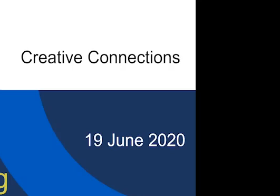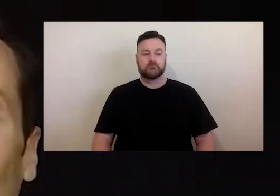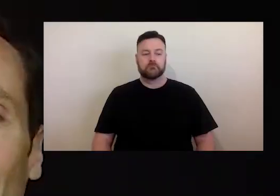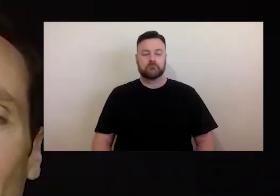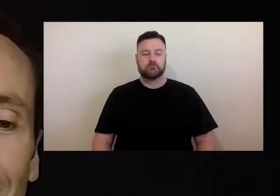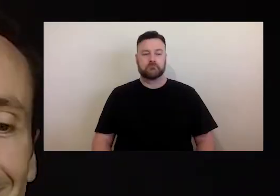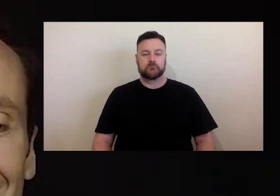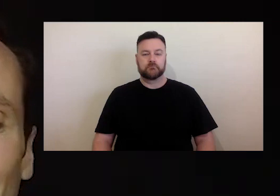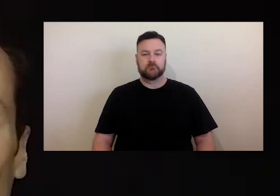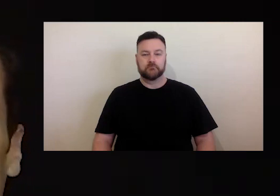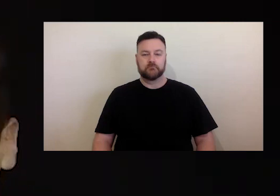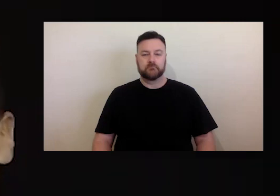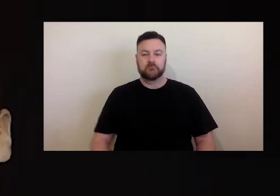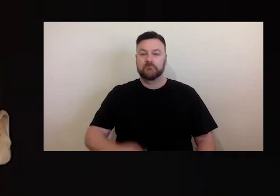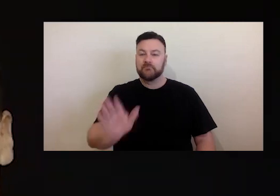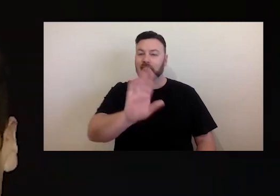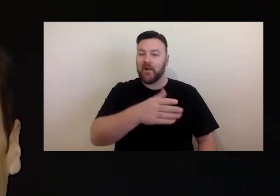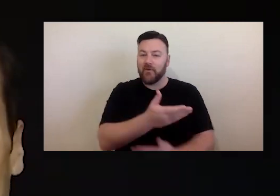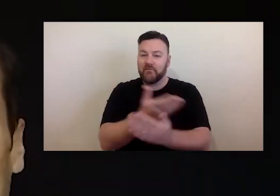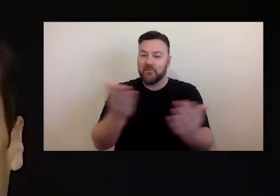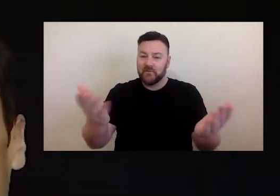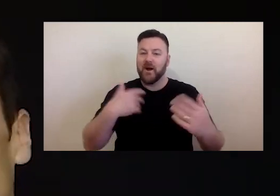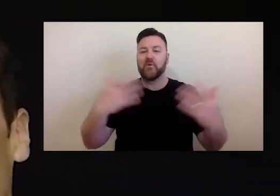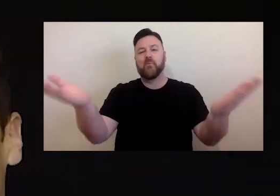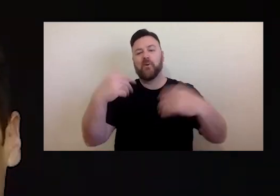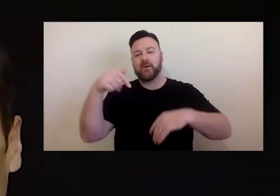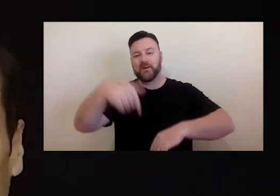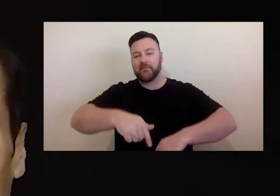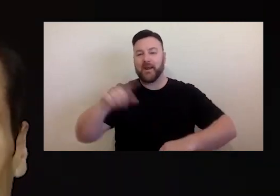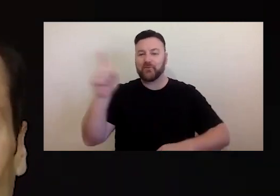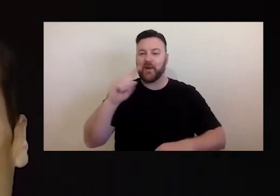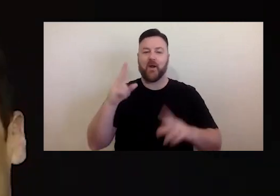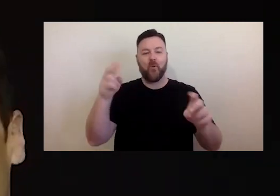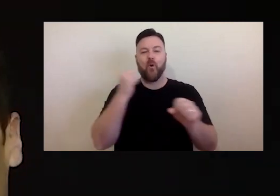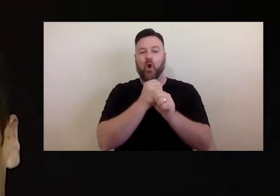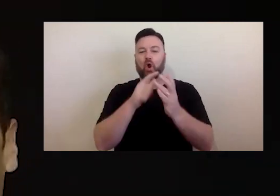Hello, everyone. Welcome to today's webinar Going Digital, Copyright and